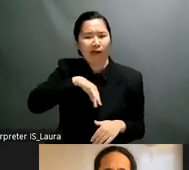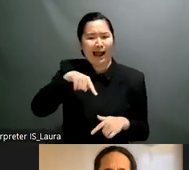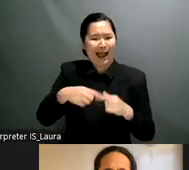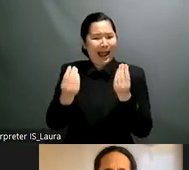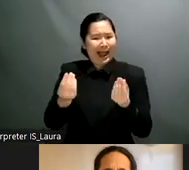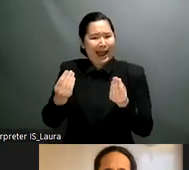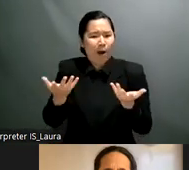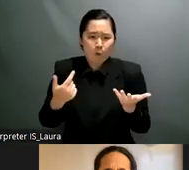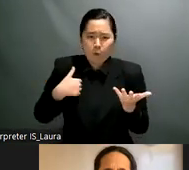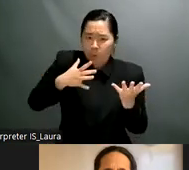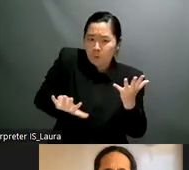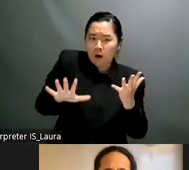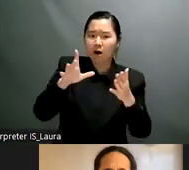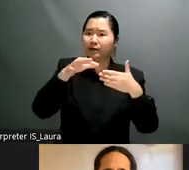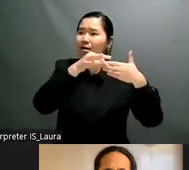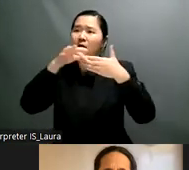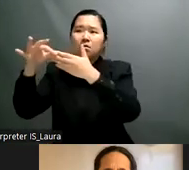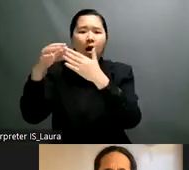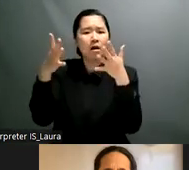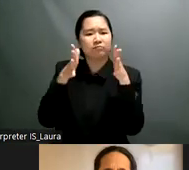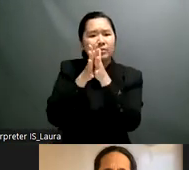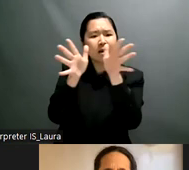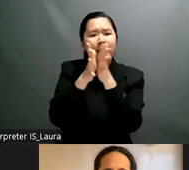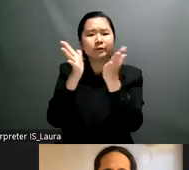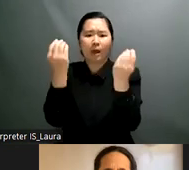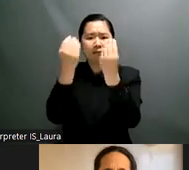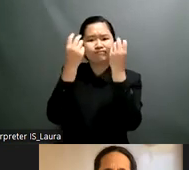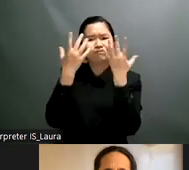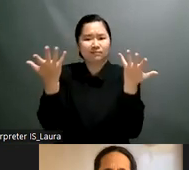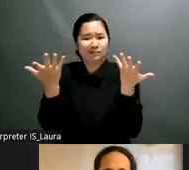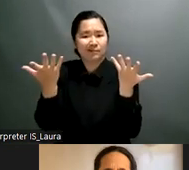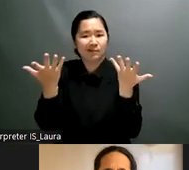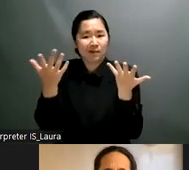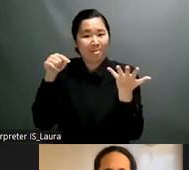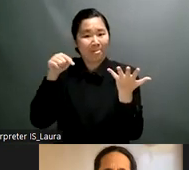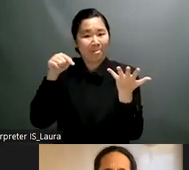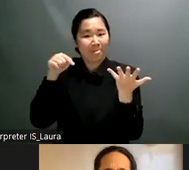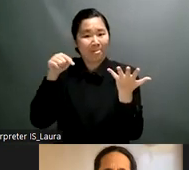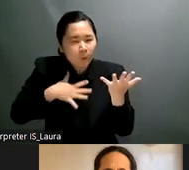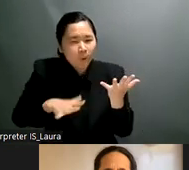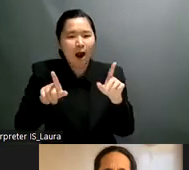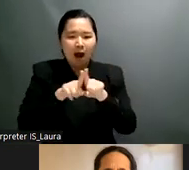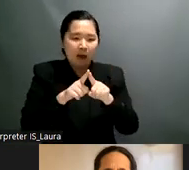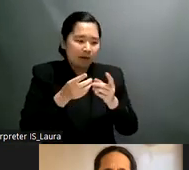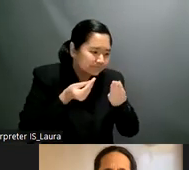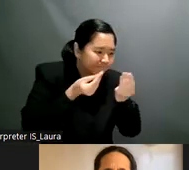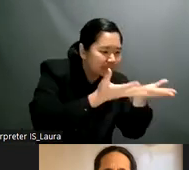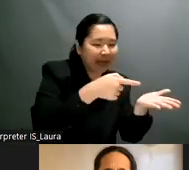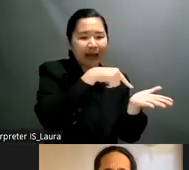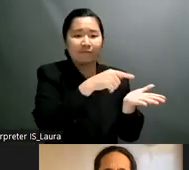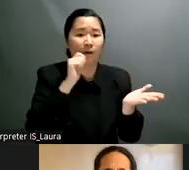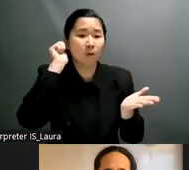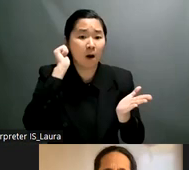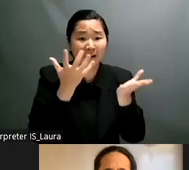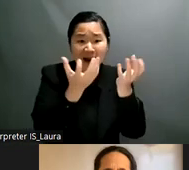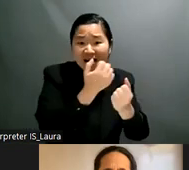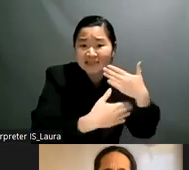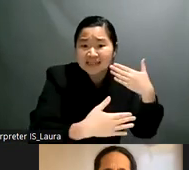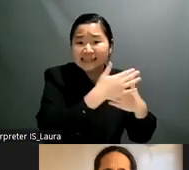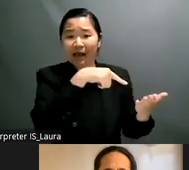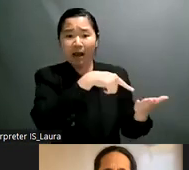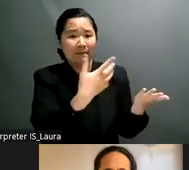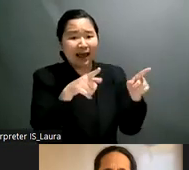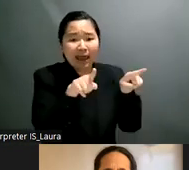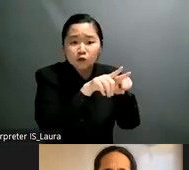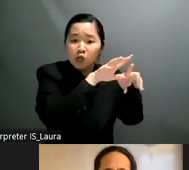towards um an accessible piece of information and parting from that we work on different topics uh